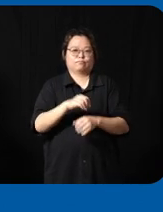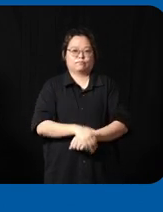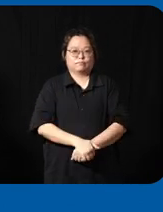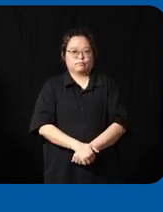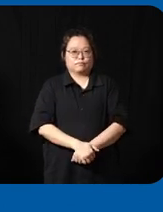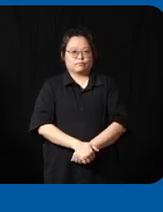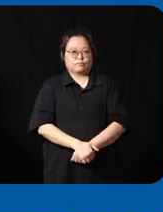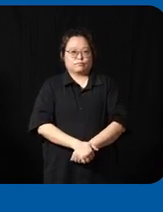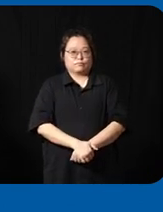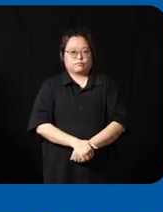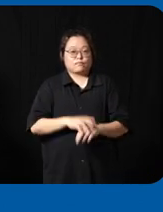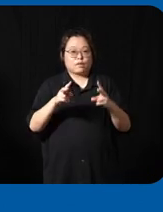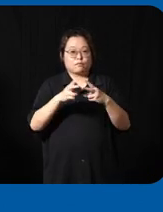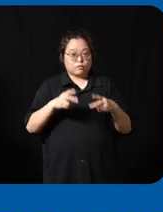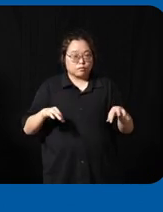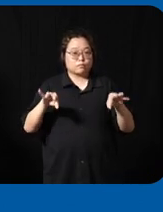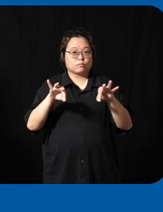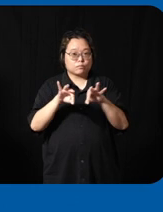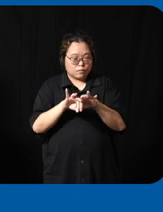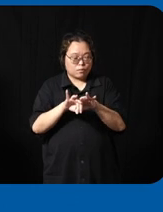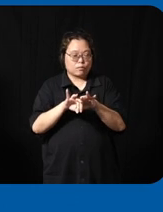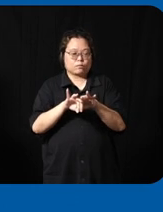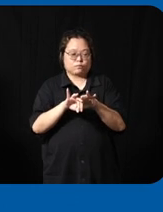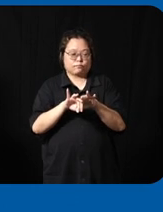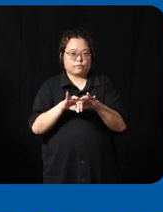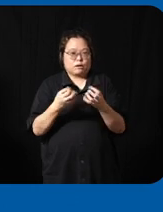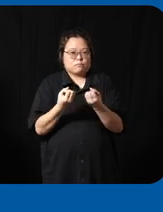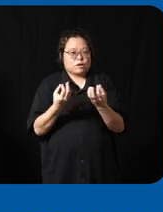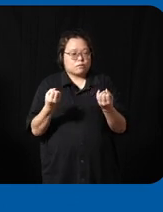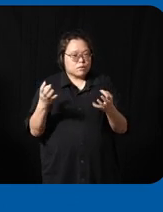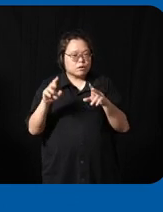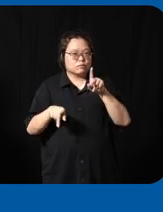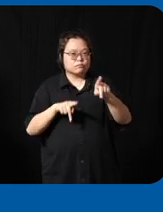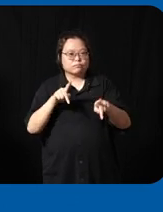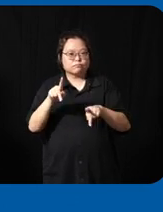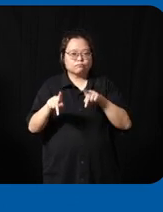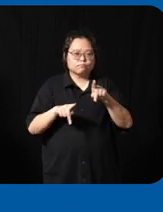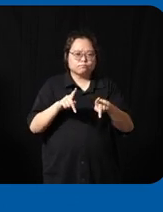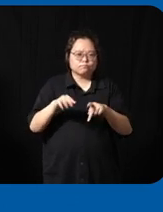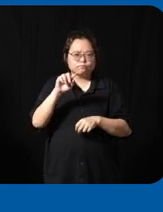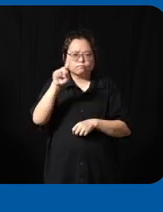of course uh a very important point that a lot of us uh you know a question that a lot of us